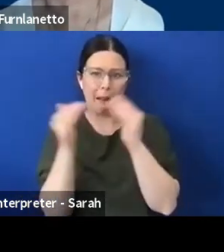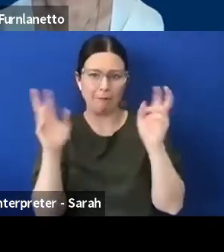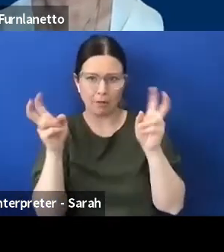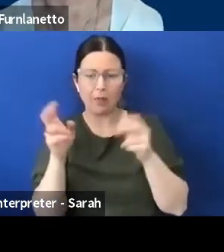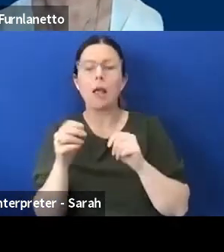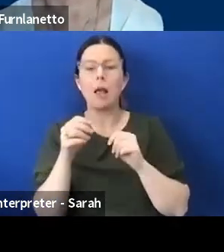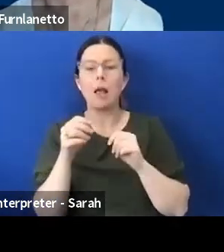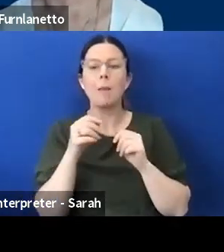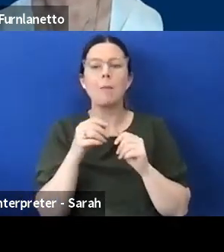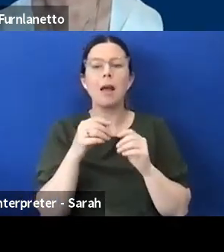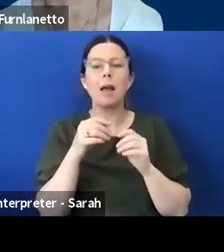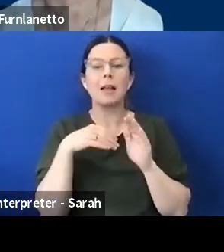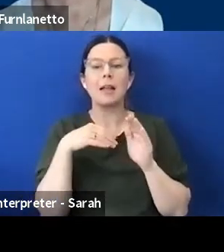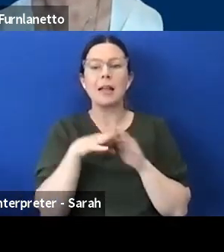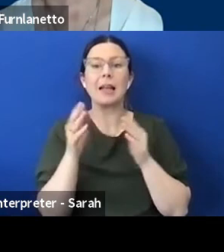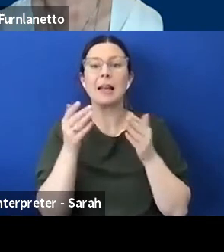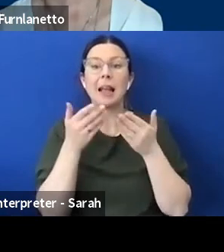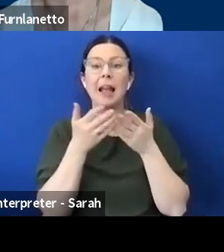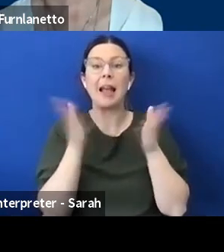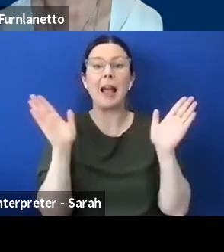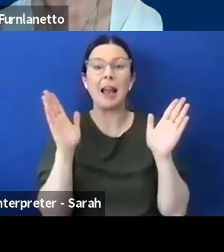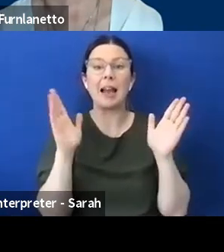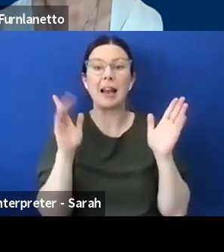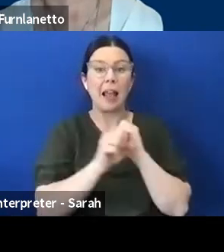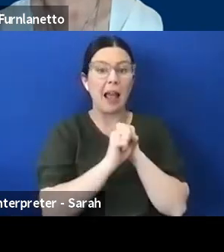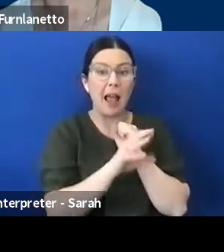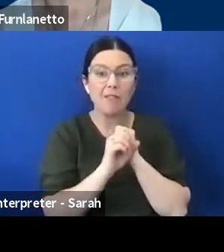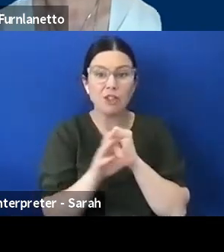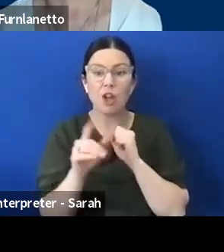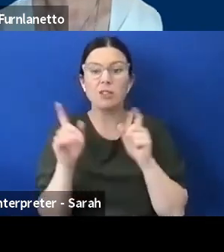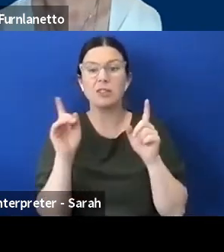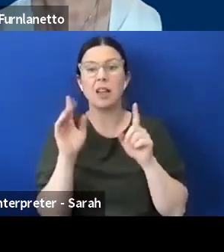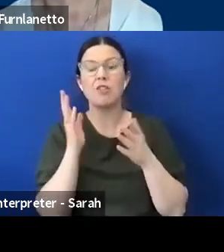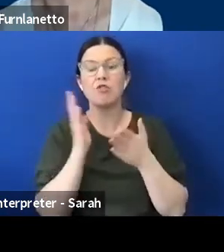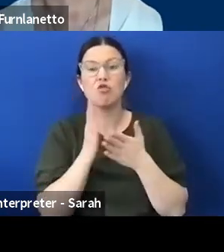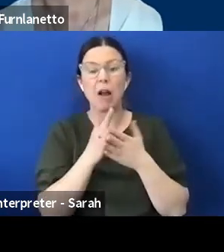any form of advertising asking if anyone has any accessibility needs i feel like